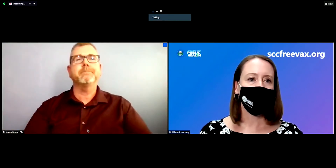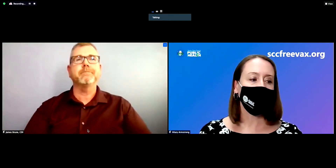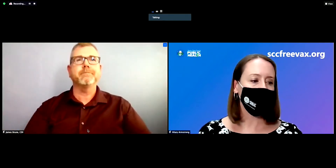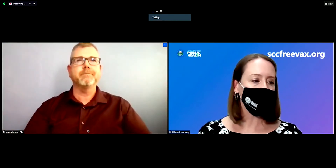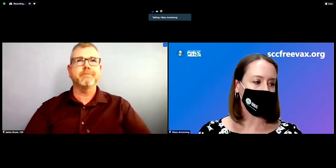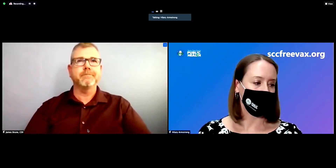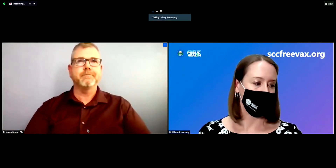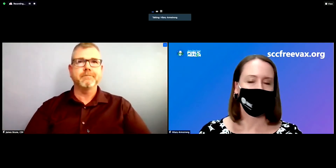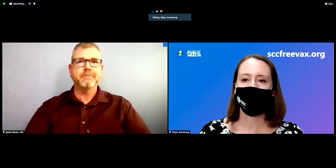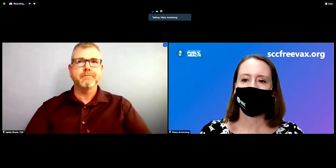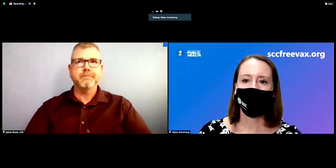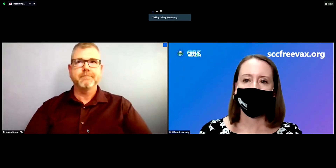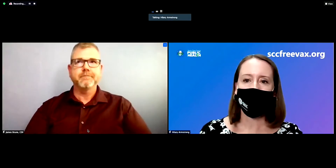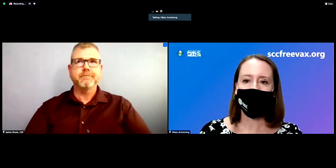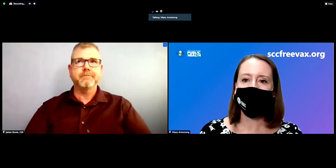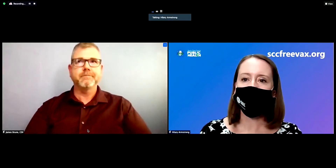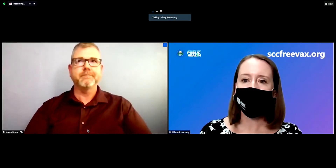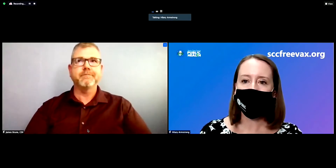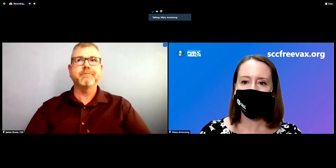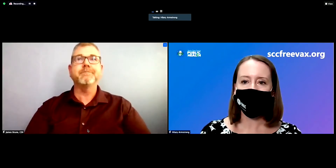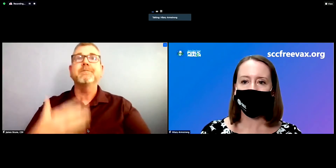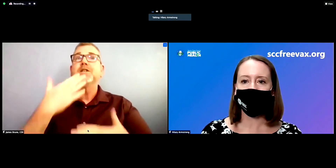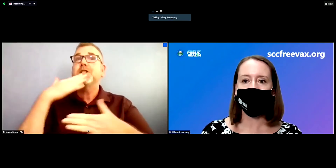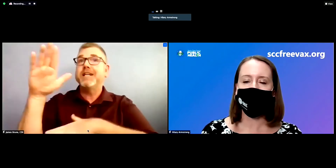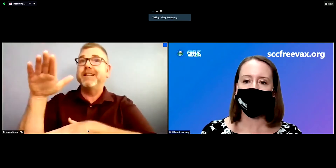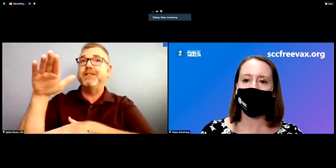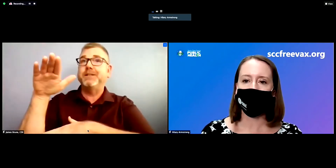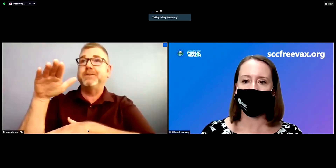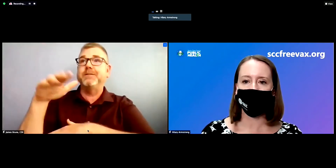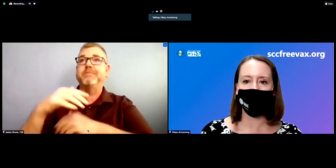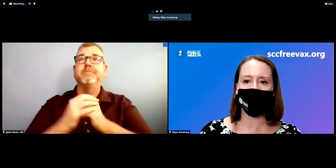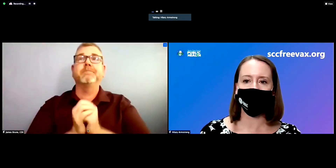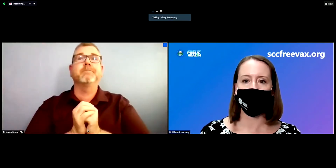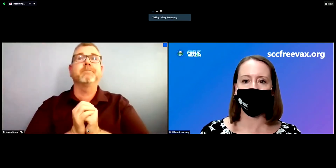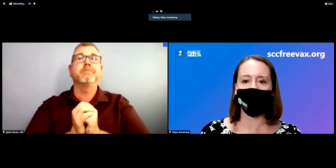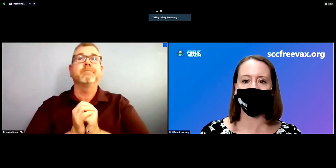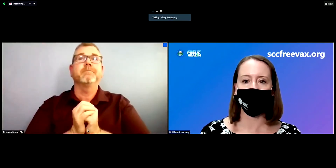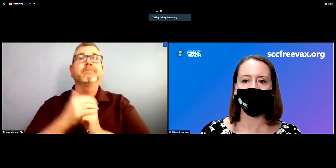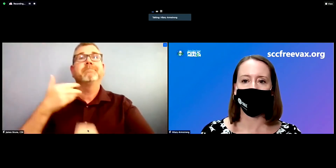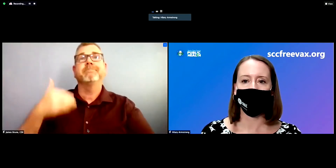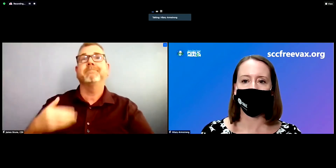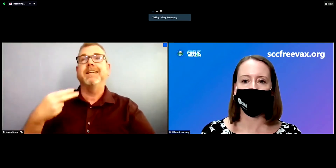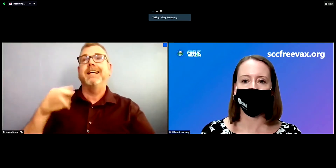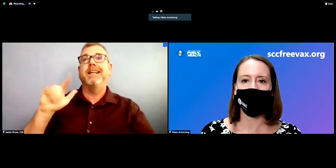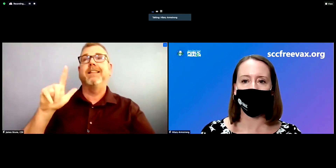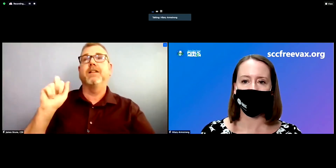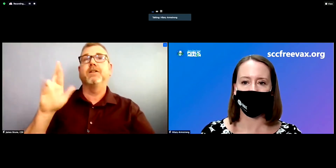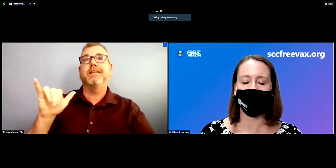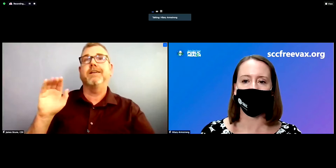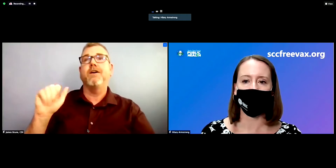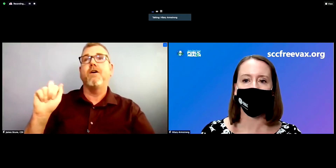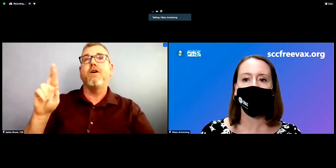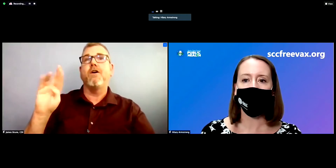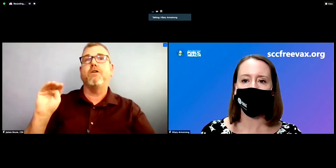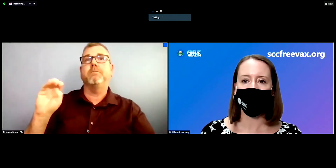Good afternoon. I'm Hilary Armstrong. I'm a public information officer with the County of Santa Clara